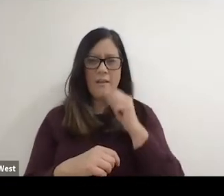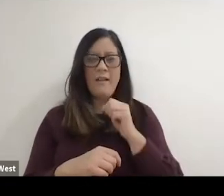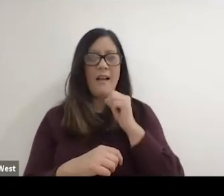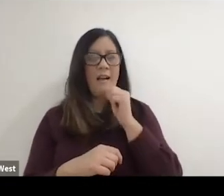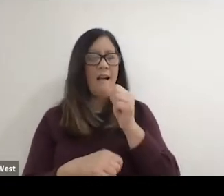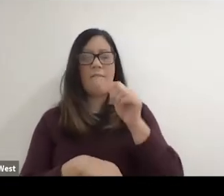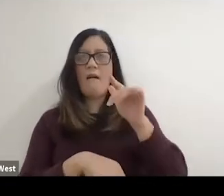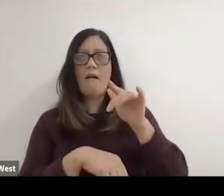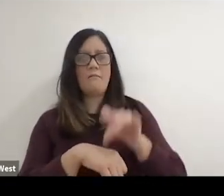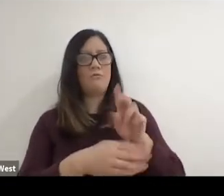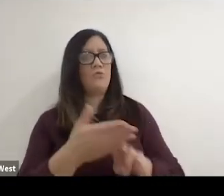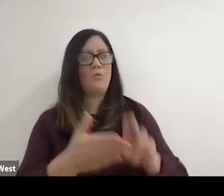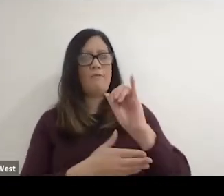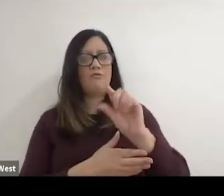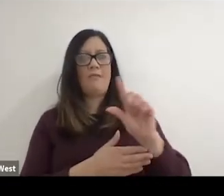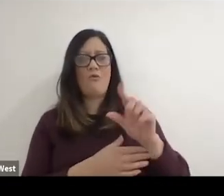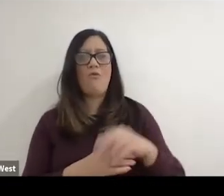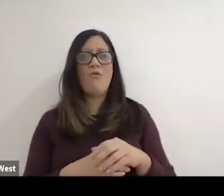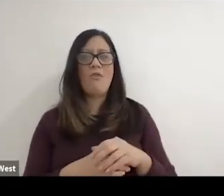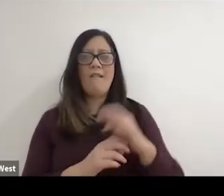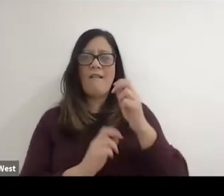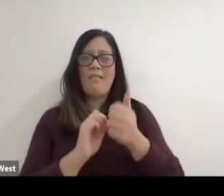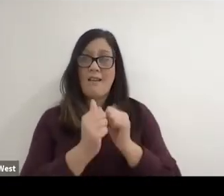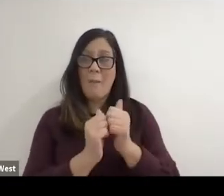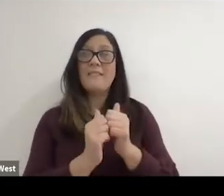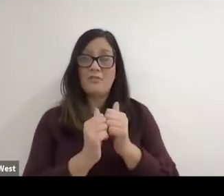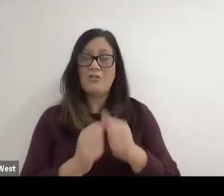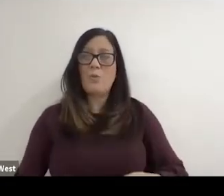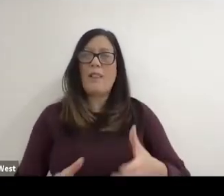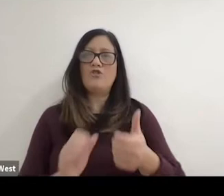been to the University of Illinois. Of course, the games in 84 the